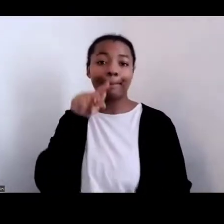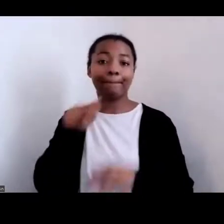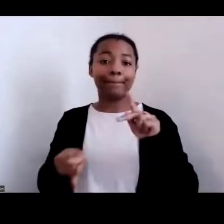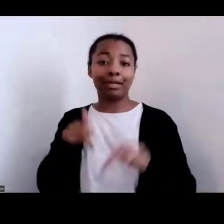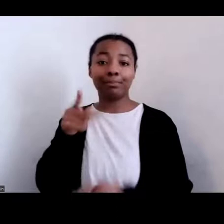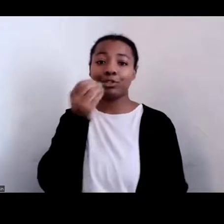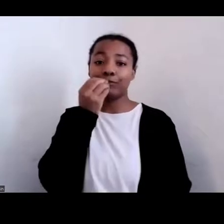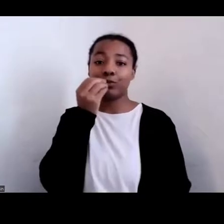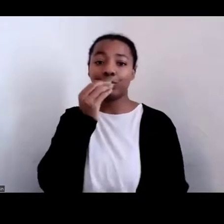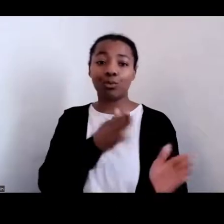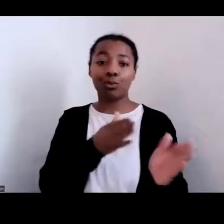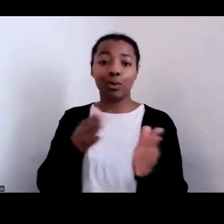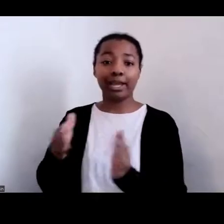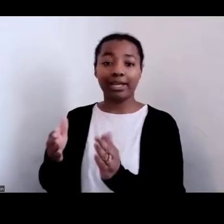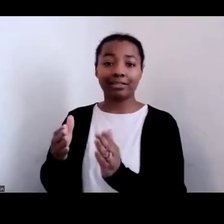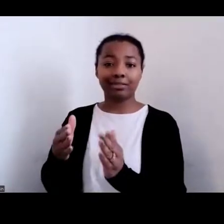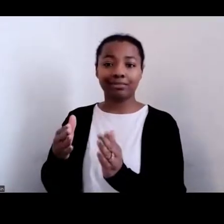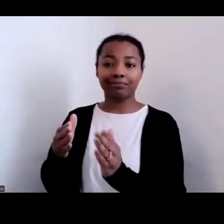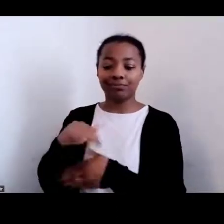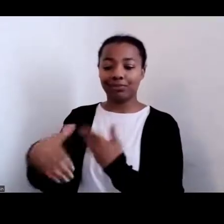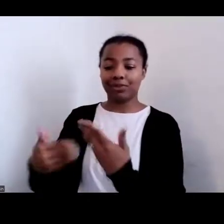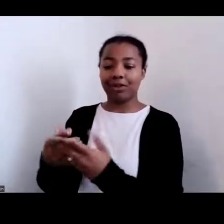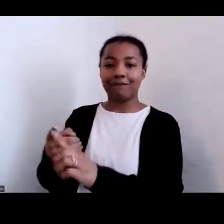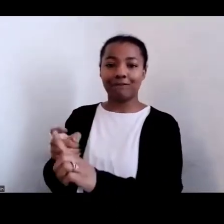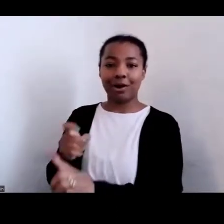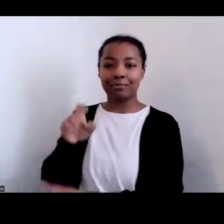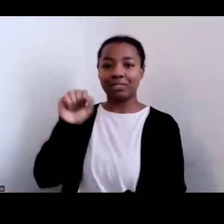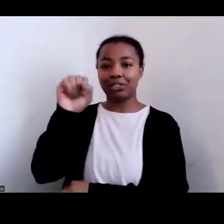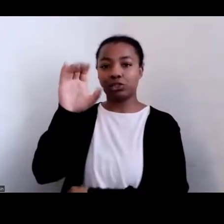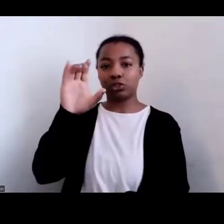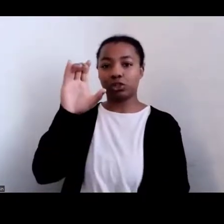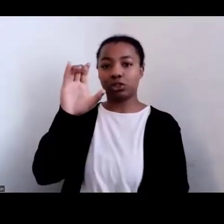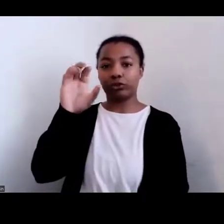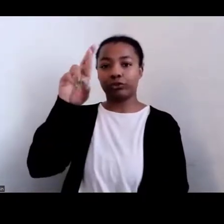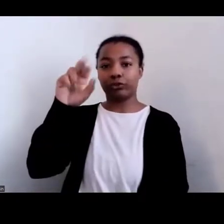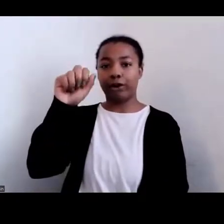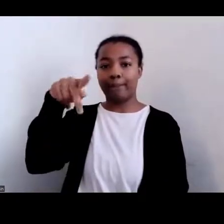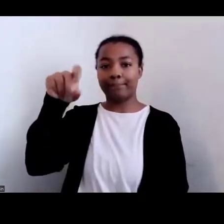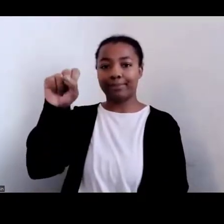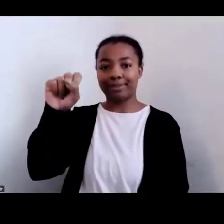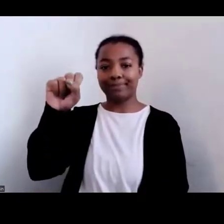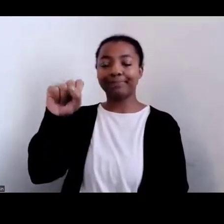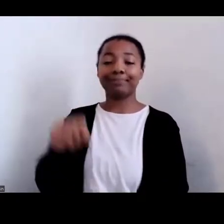In my new book, which was mentioned earlier by Paul, which